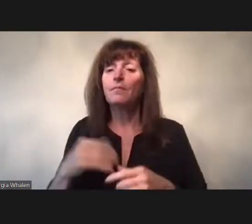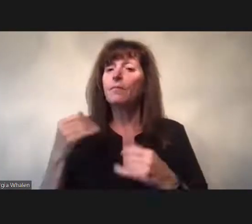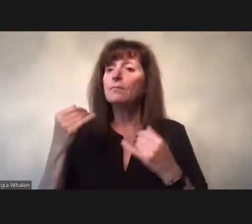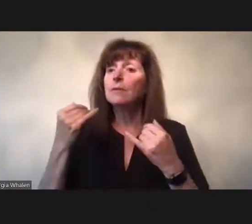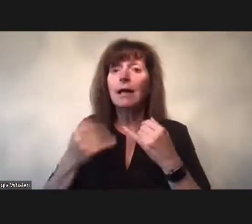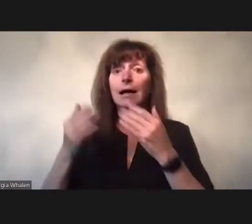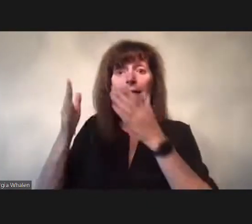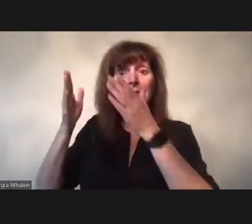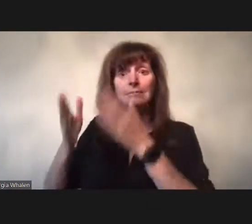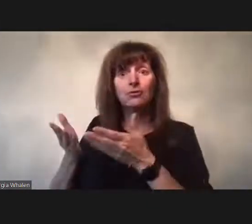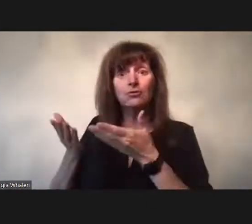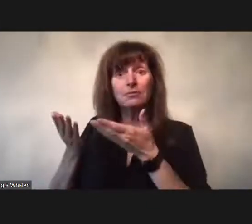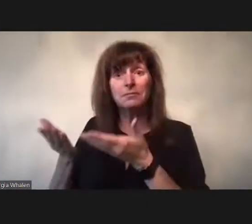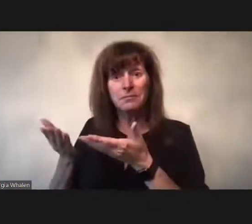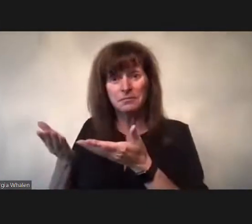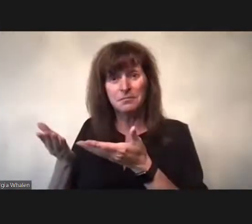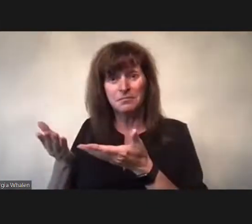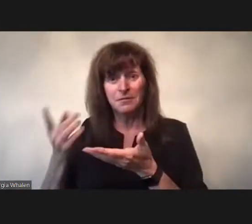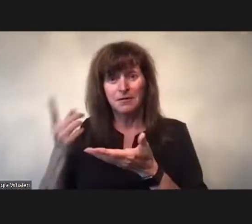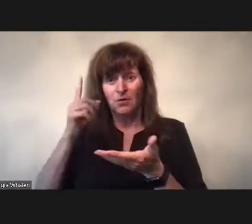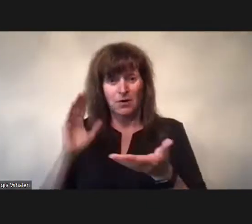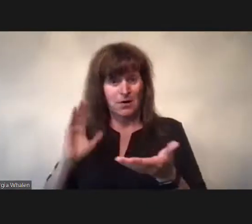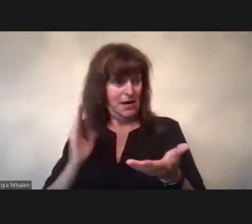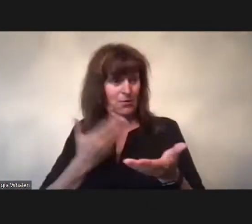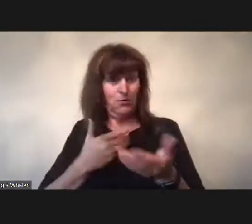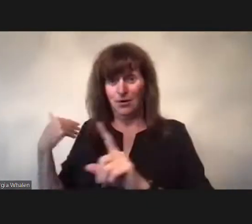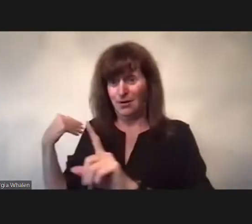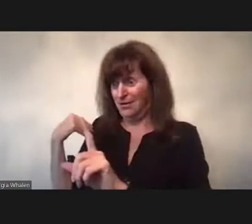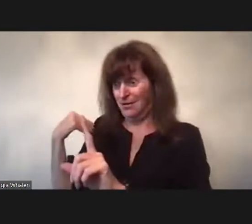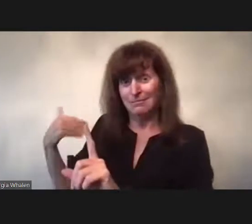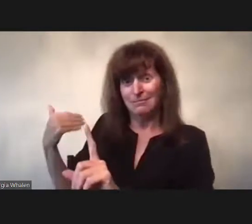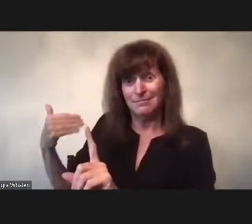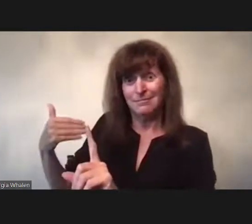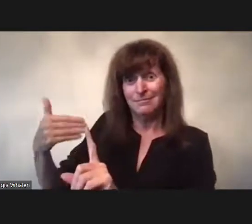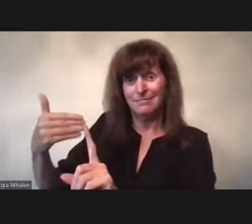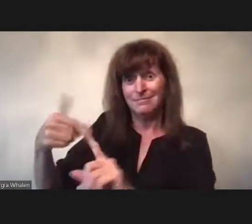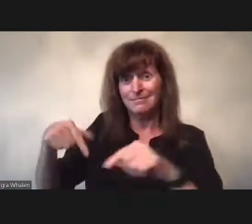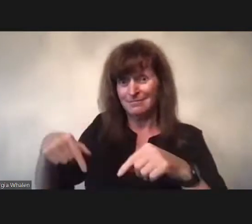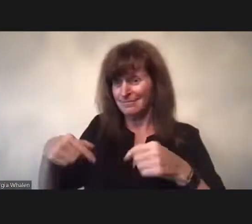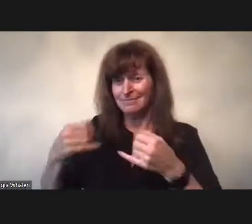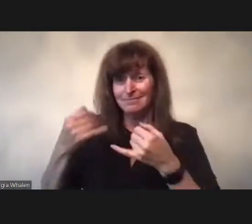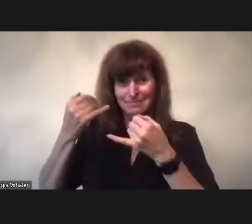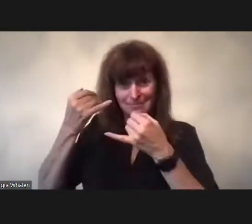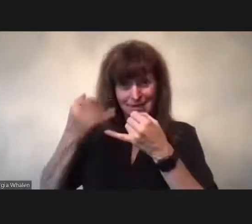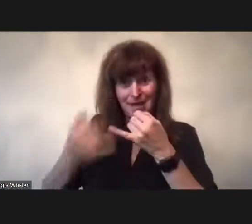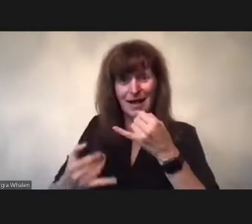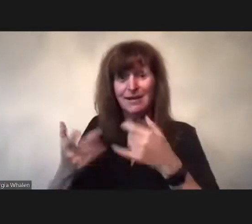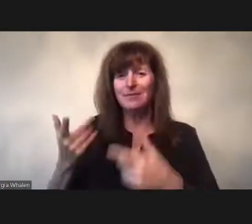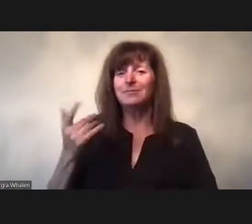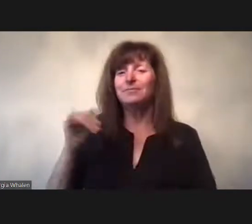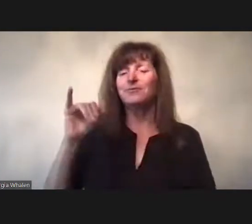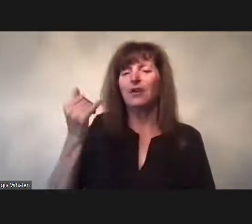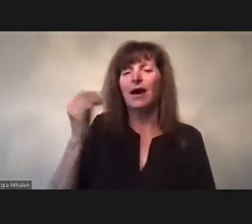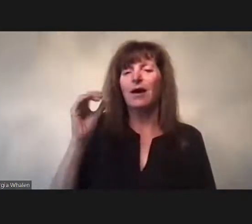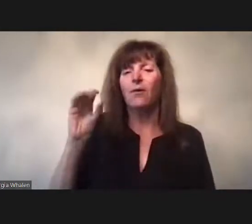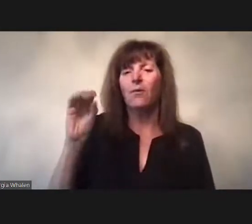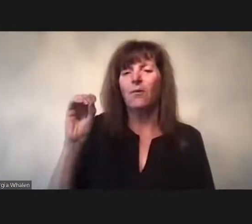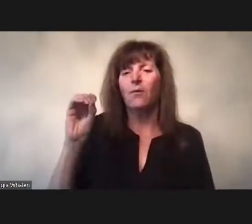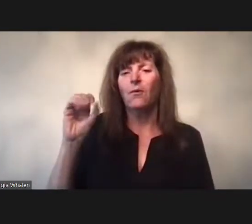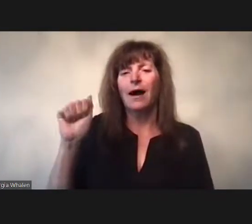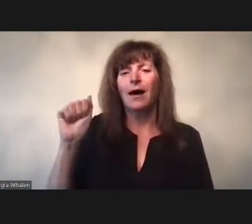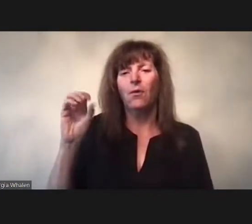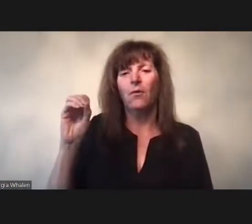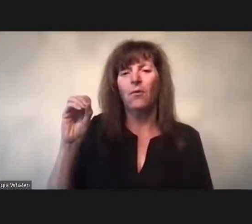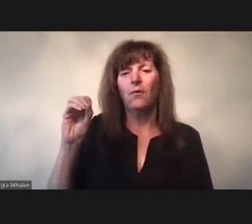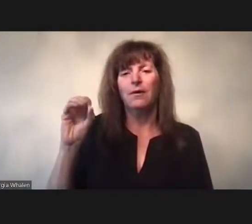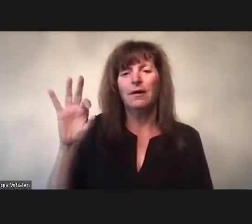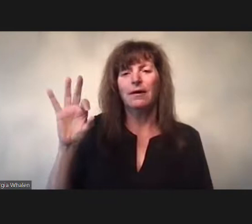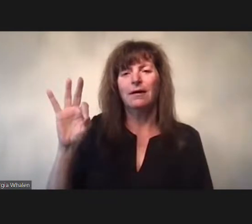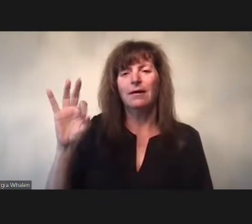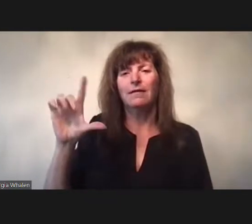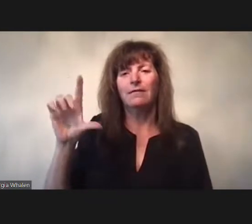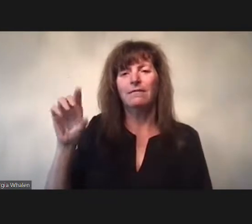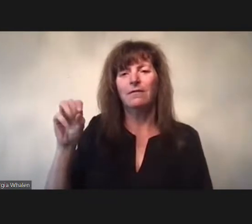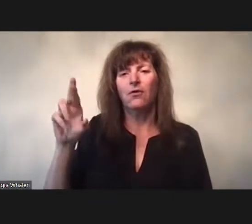I appreciate how you said everyone’s response to an act is intersting.